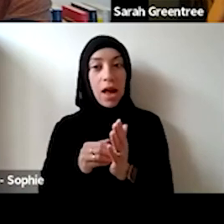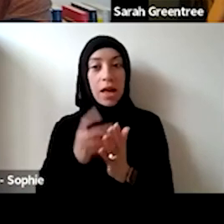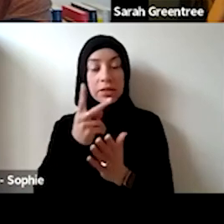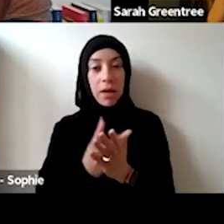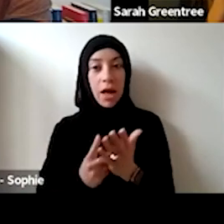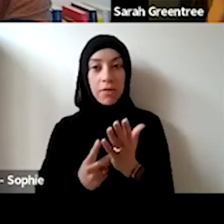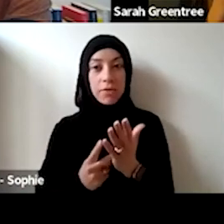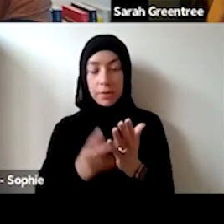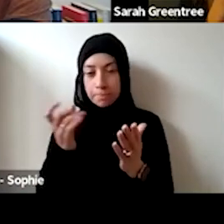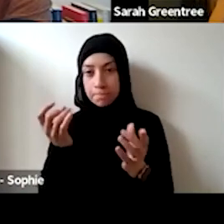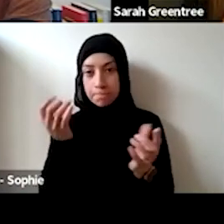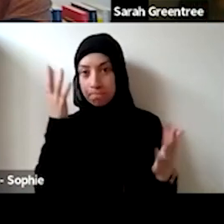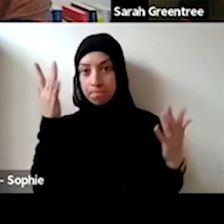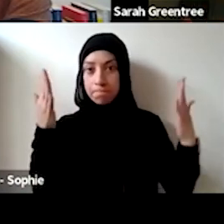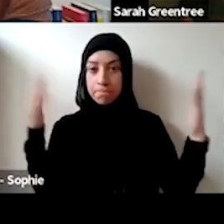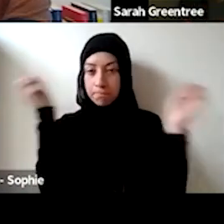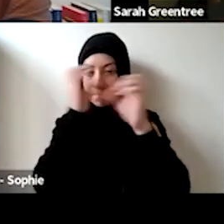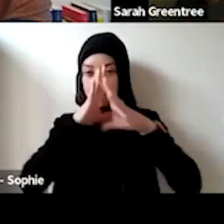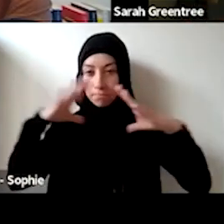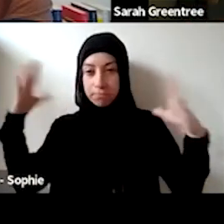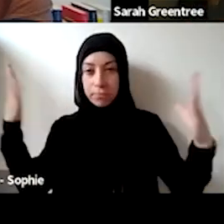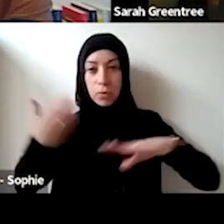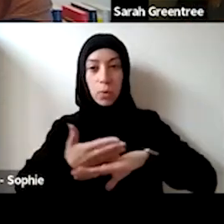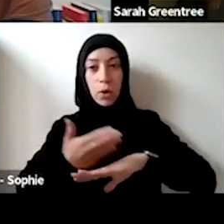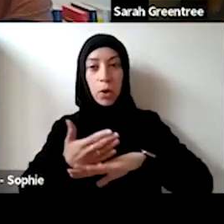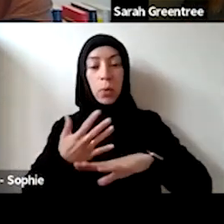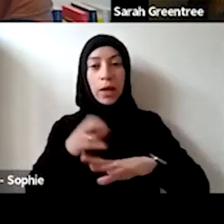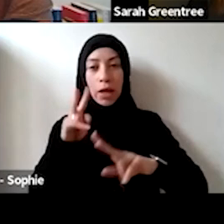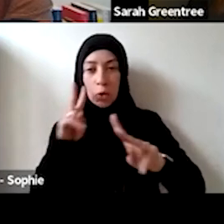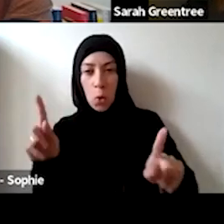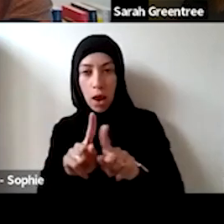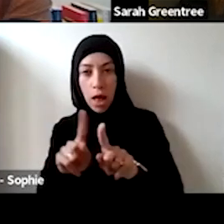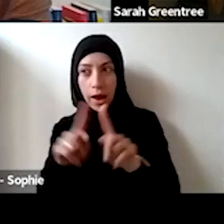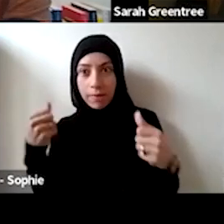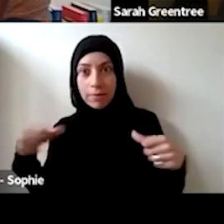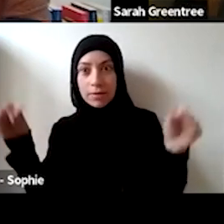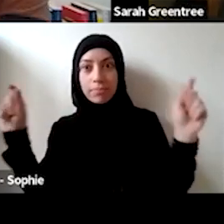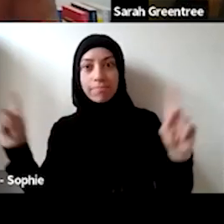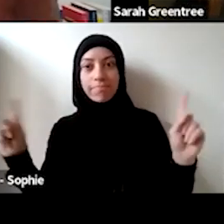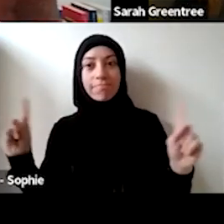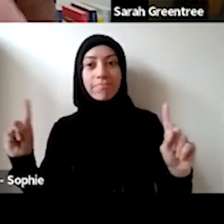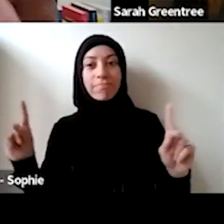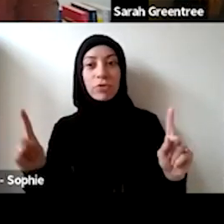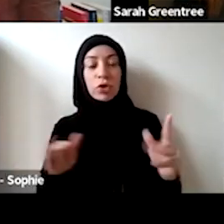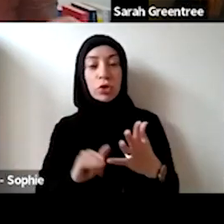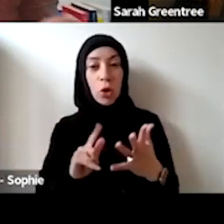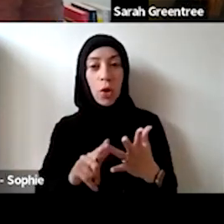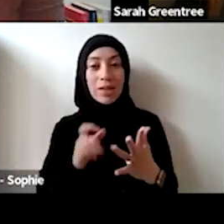just to extend on that, I think, as part of that aspirational work around what your artistic region is redefining, what success looks like, so being able to simply as Sarah said to extend